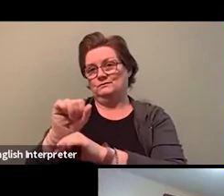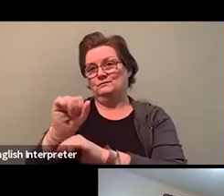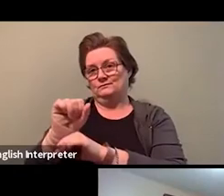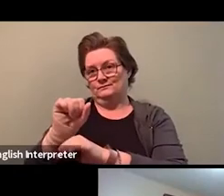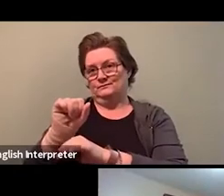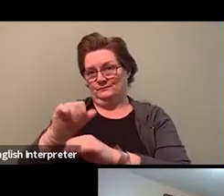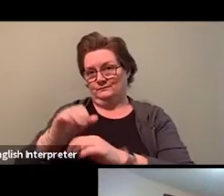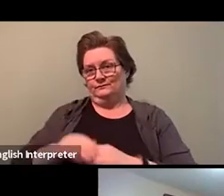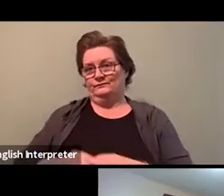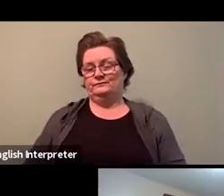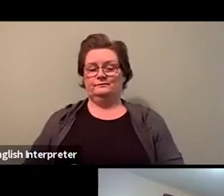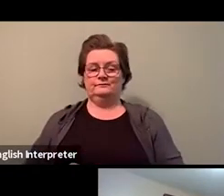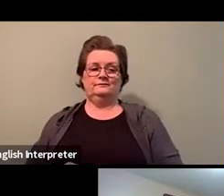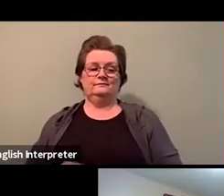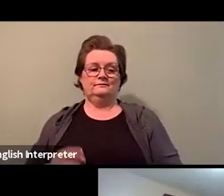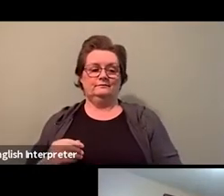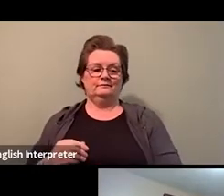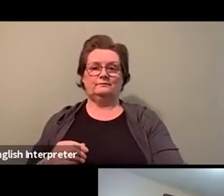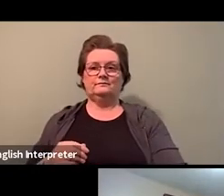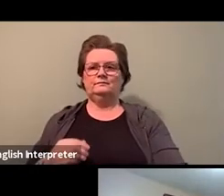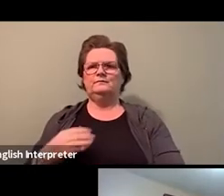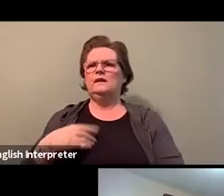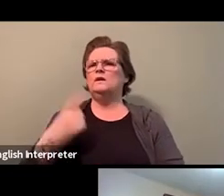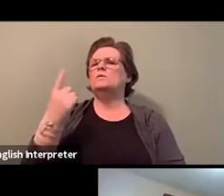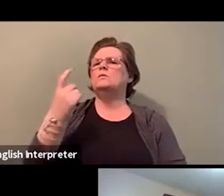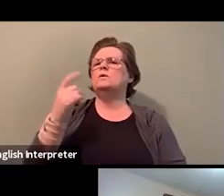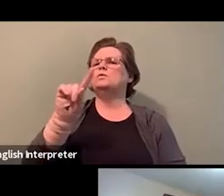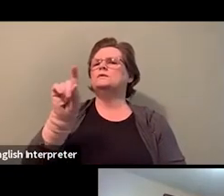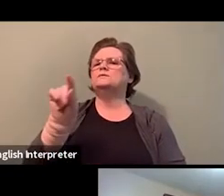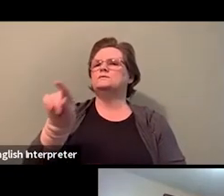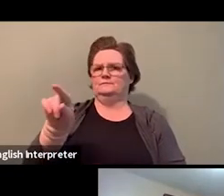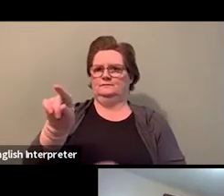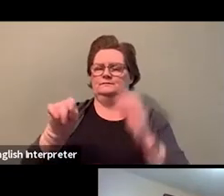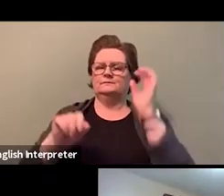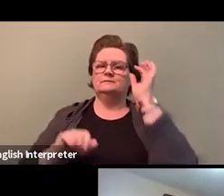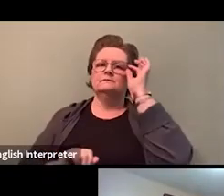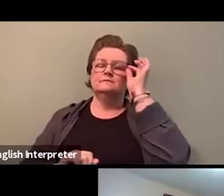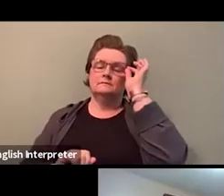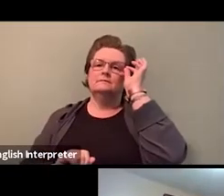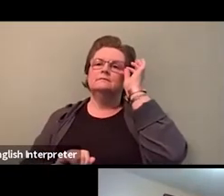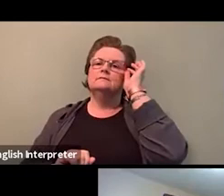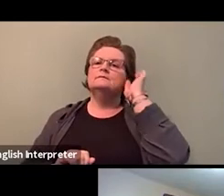Okay, all right. So Aubrey, can you tell us about your push